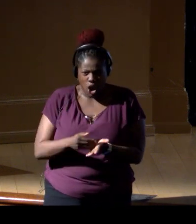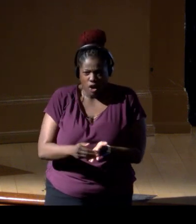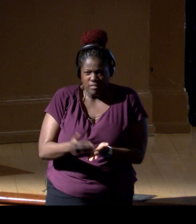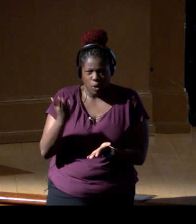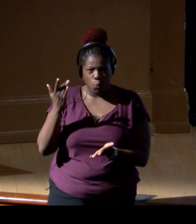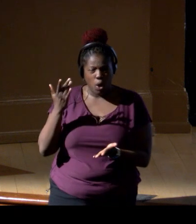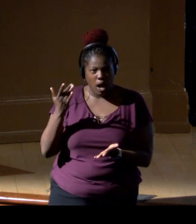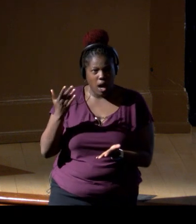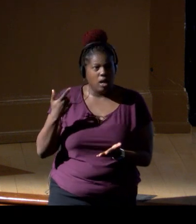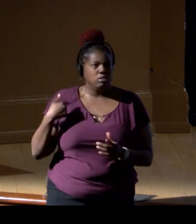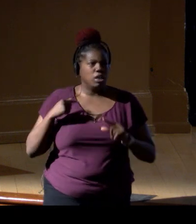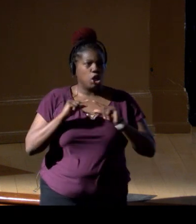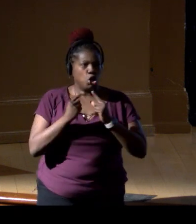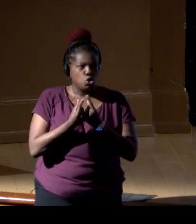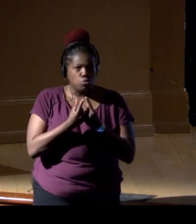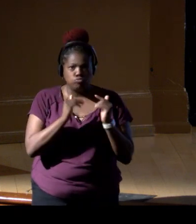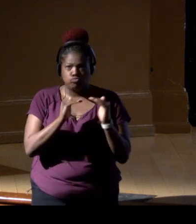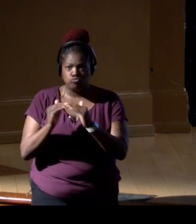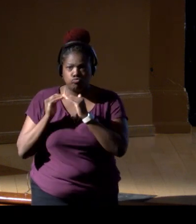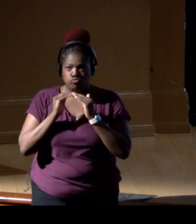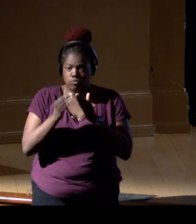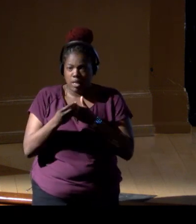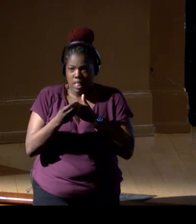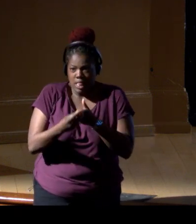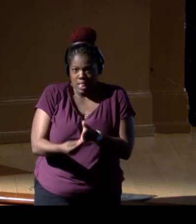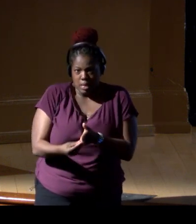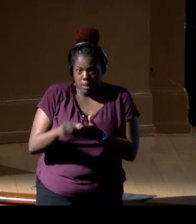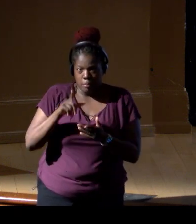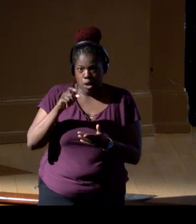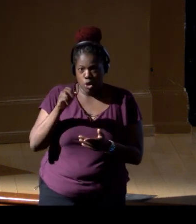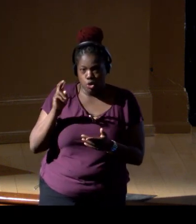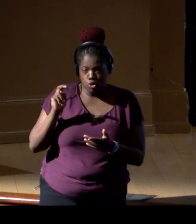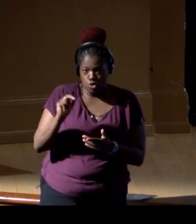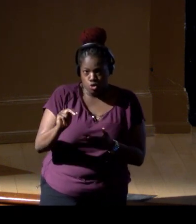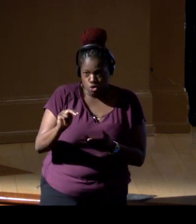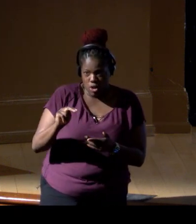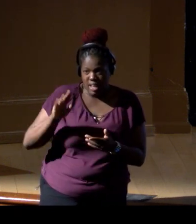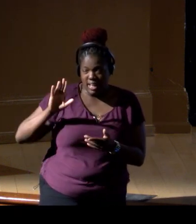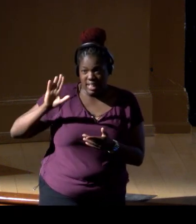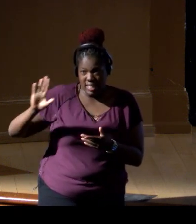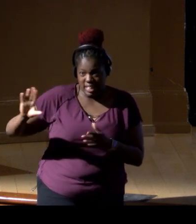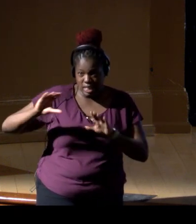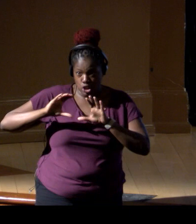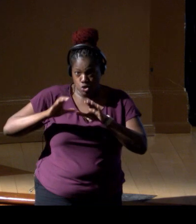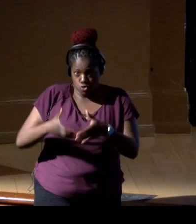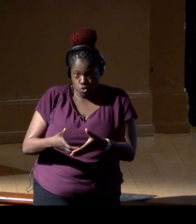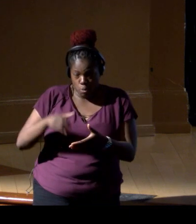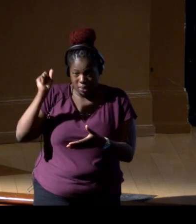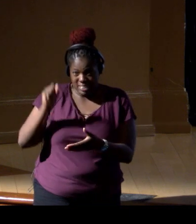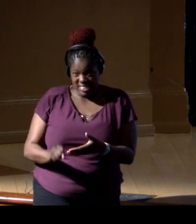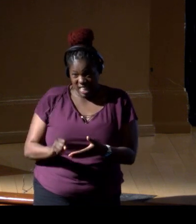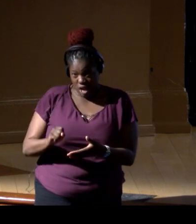A group of colleagues led by Laurent Ballesta and his group Andromede Oceanologie in Southern France